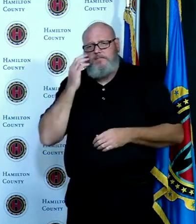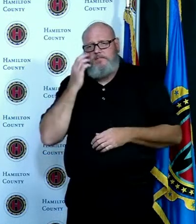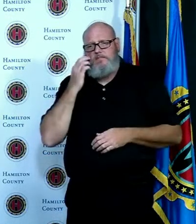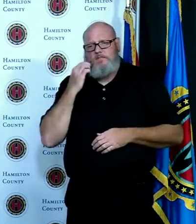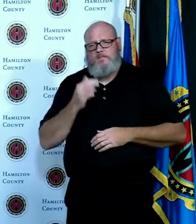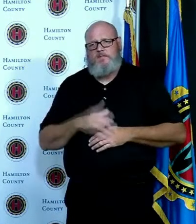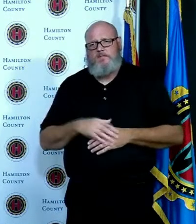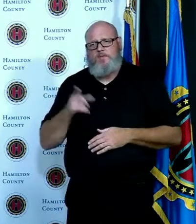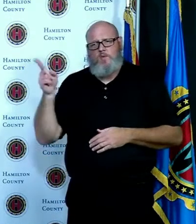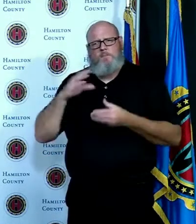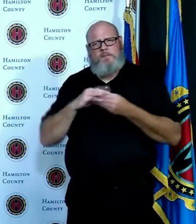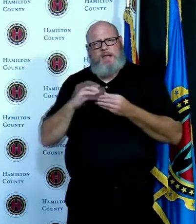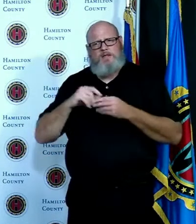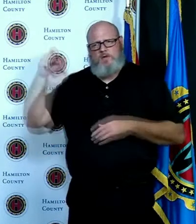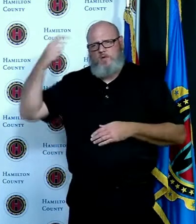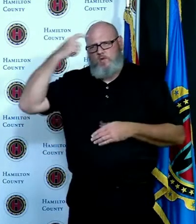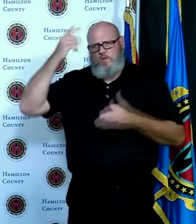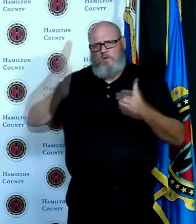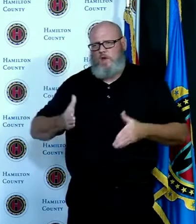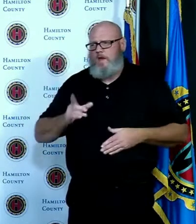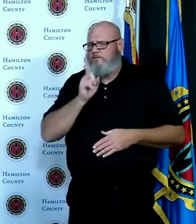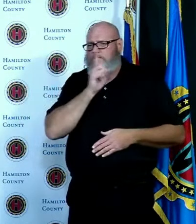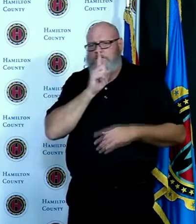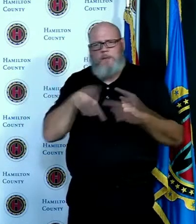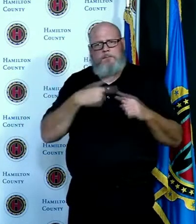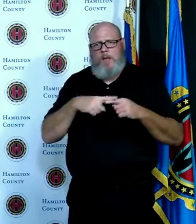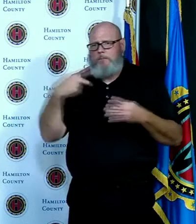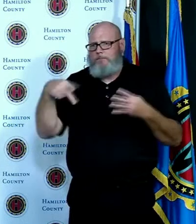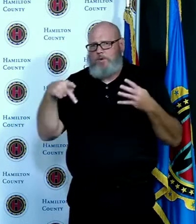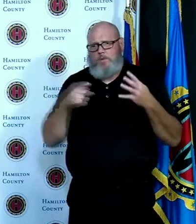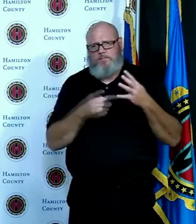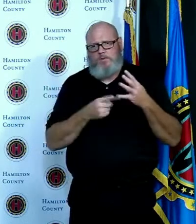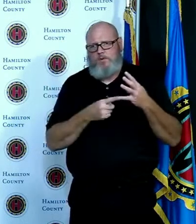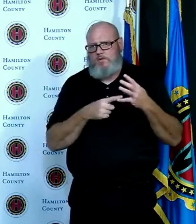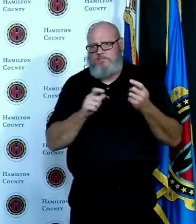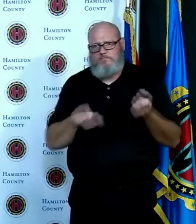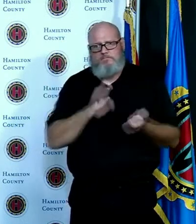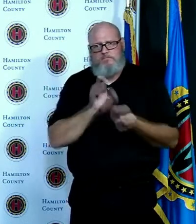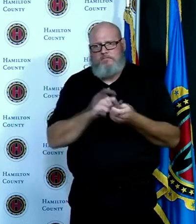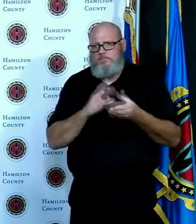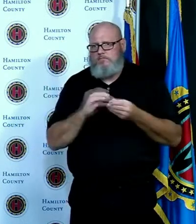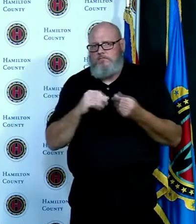website what do you think it should mean what do you think as a leader in this community and as